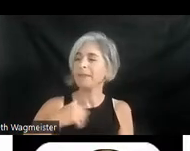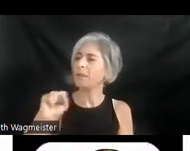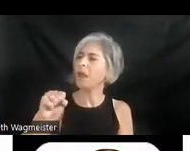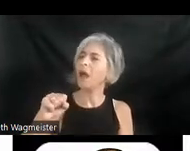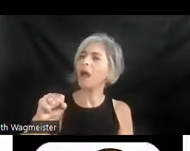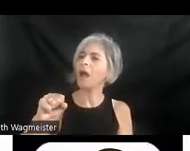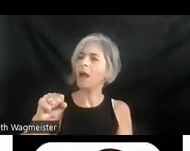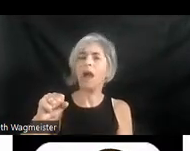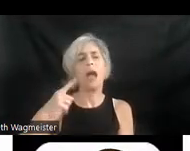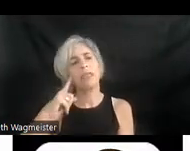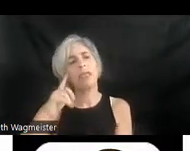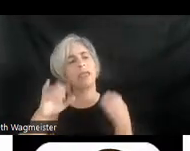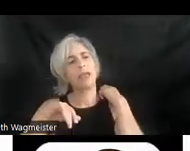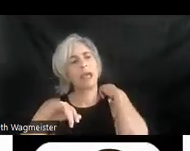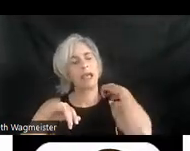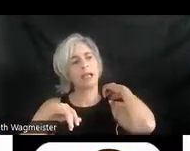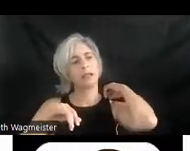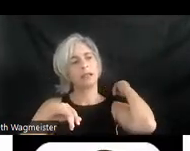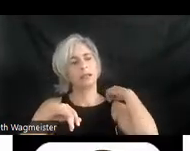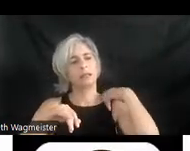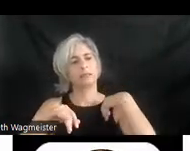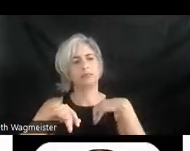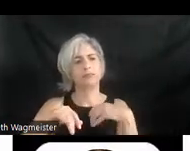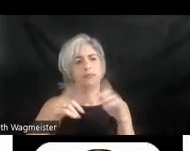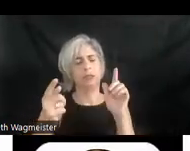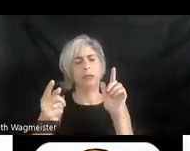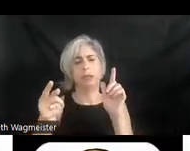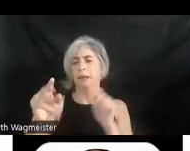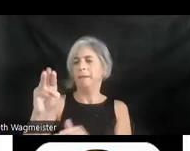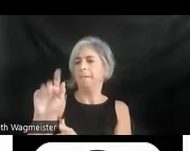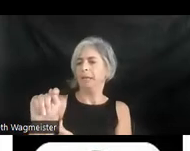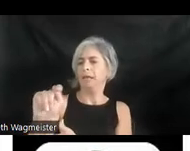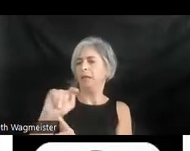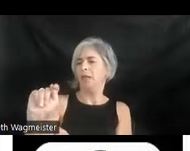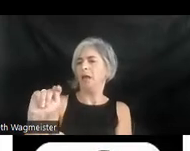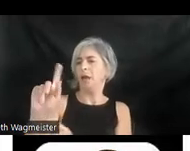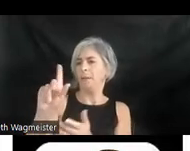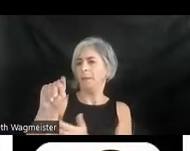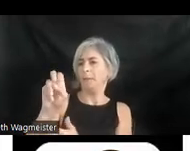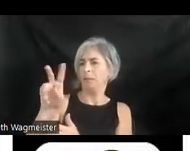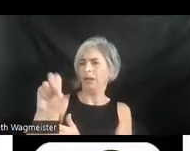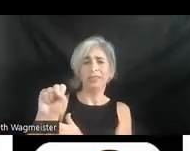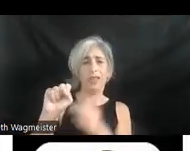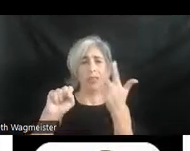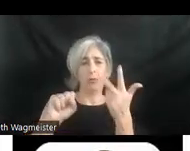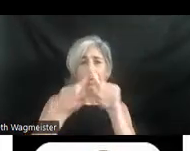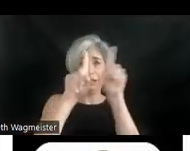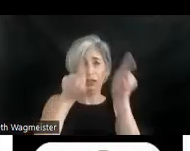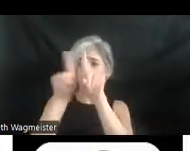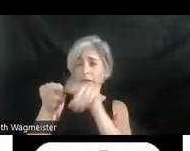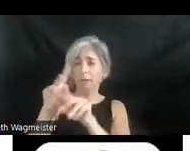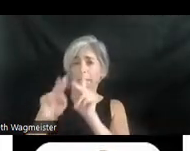think "Meet The Press," you know, three screens people talking, no, I don't think it's necessary.